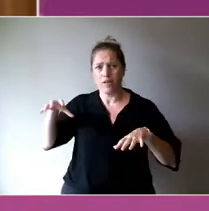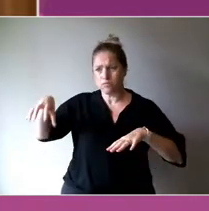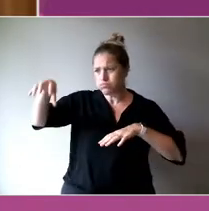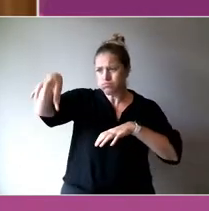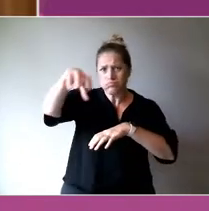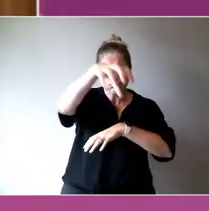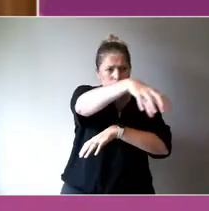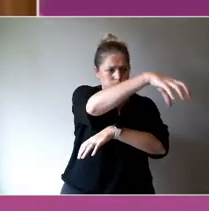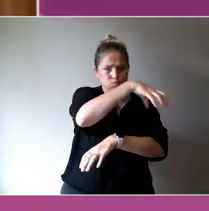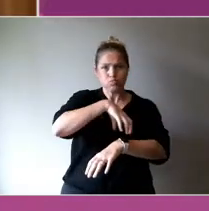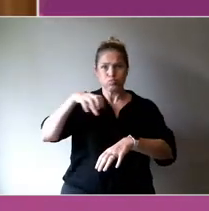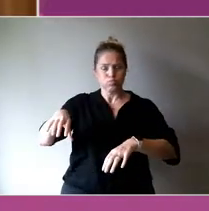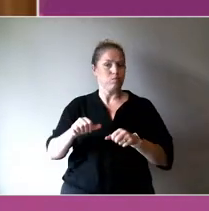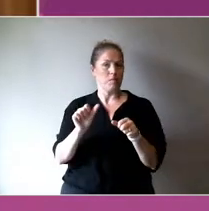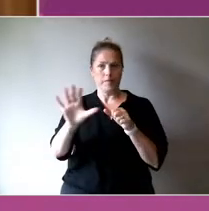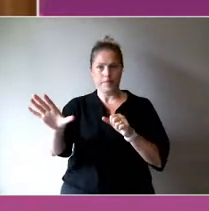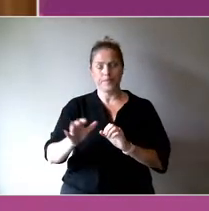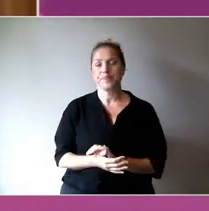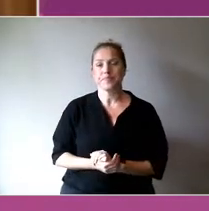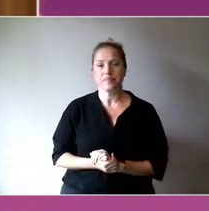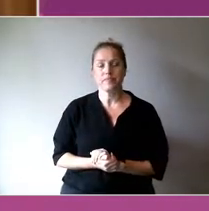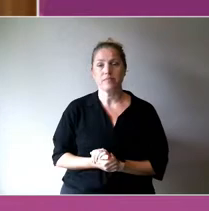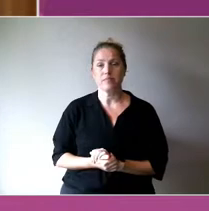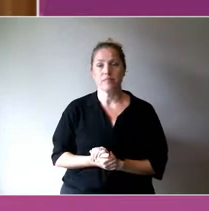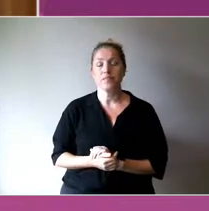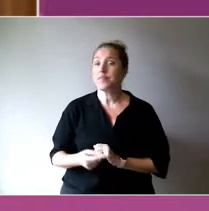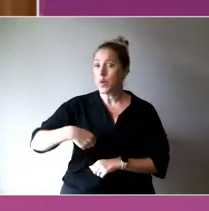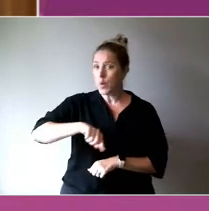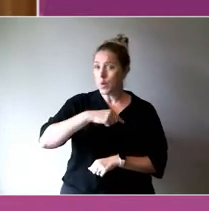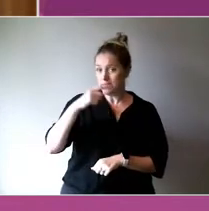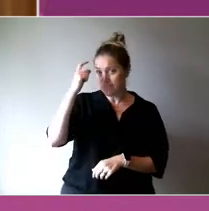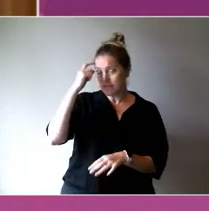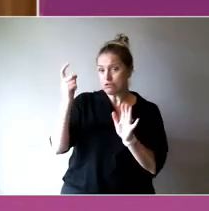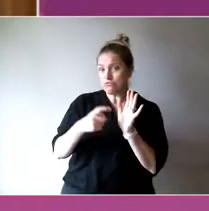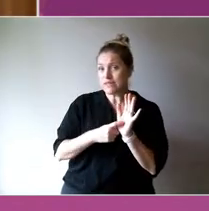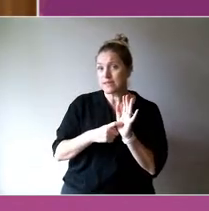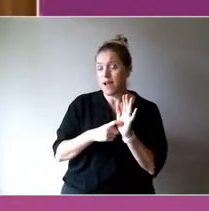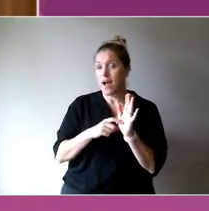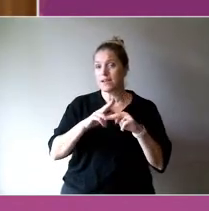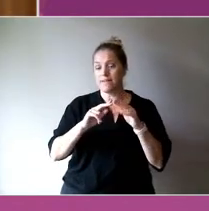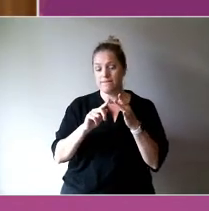Long recognised as one of the leading providers of fine arts and music education in Australia,